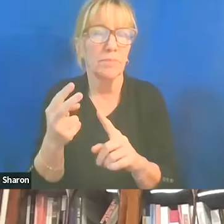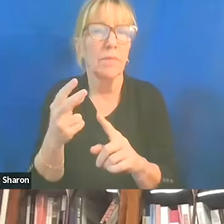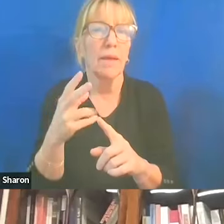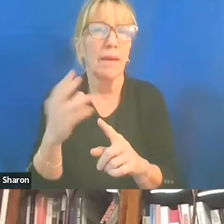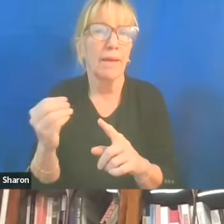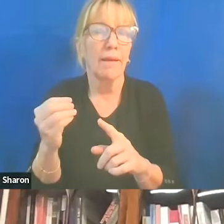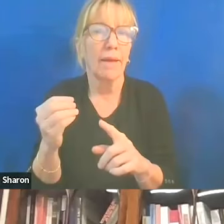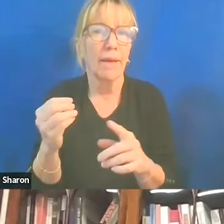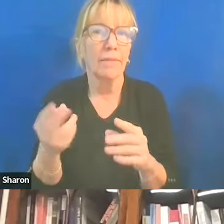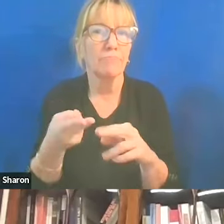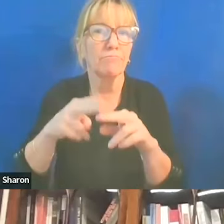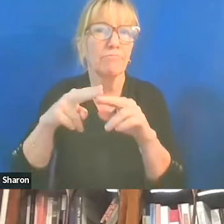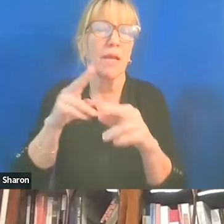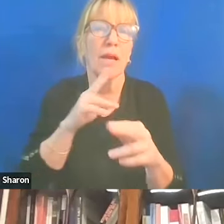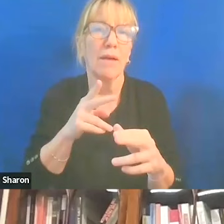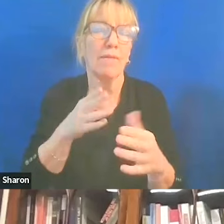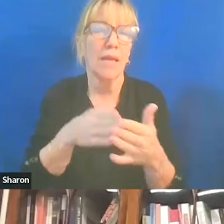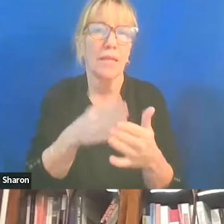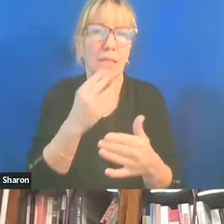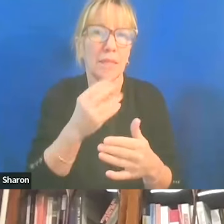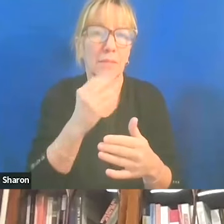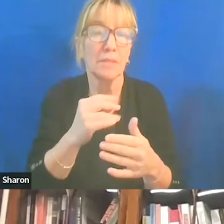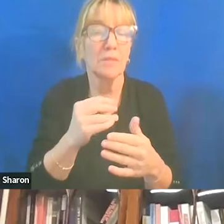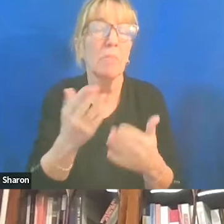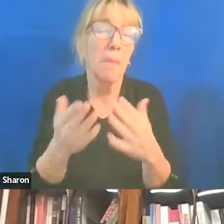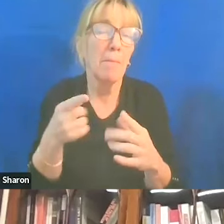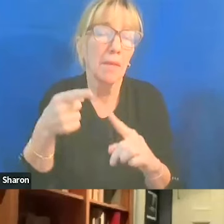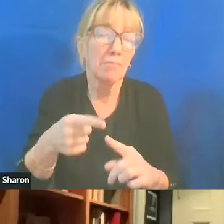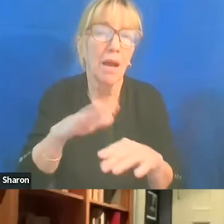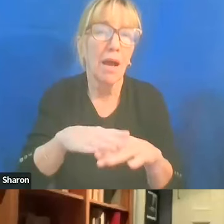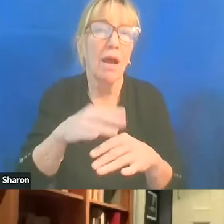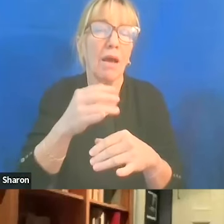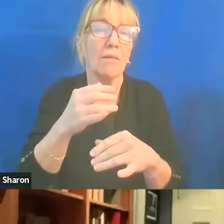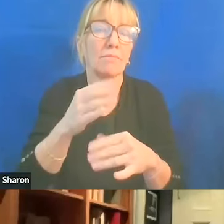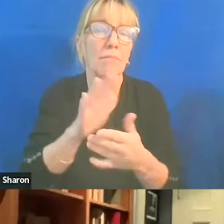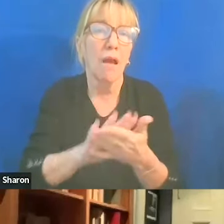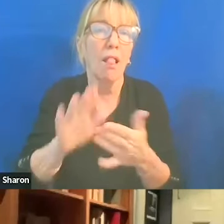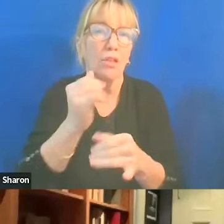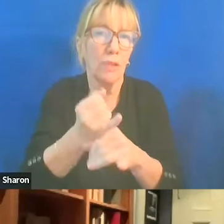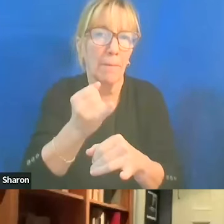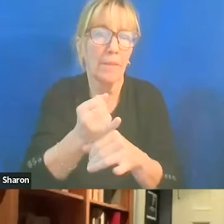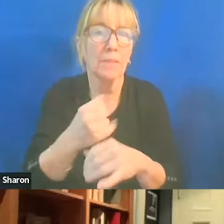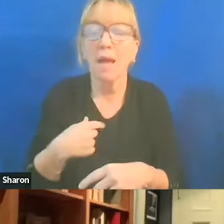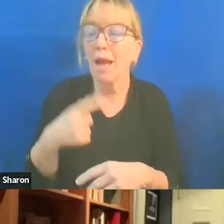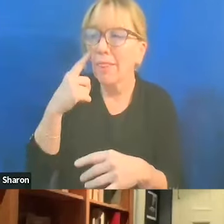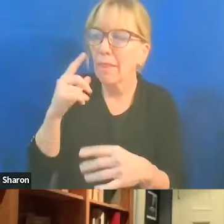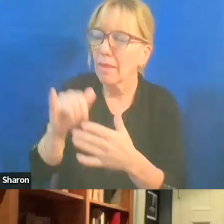especially maybe on college campuses? I think it gives an opportunity for people to,